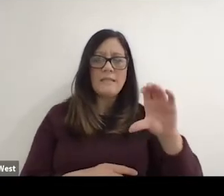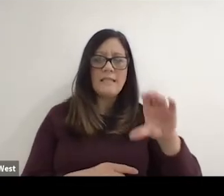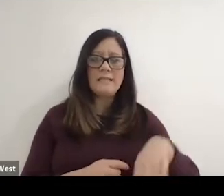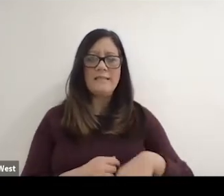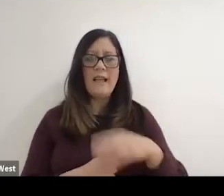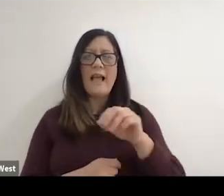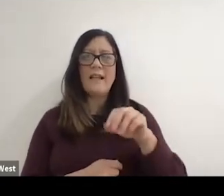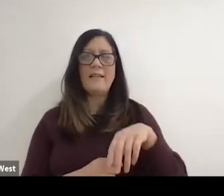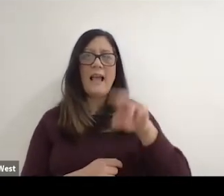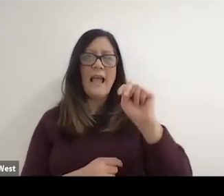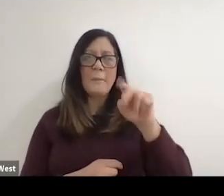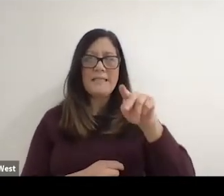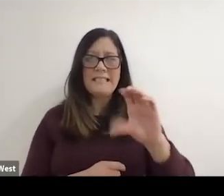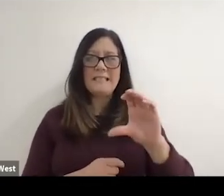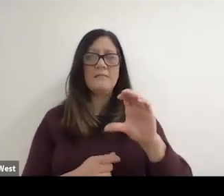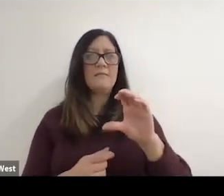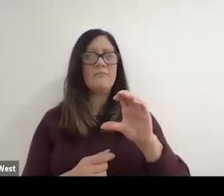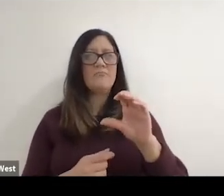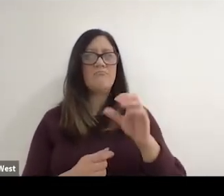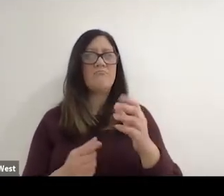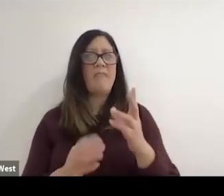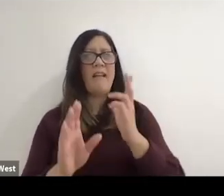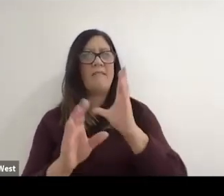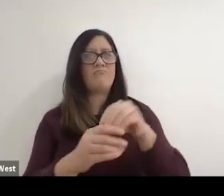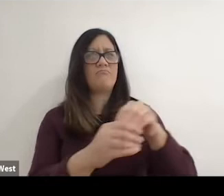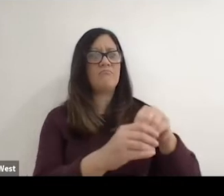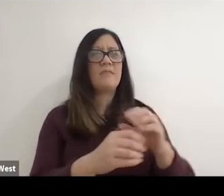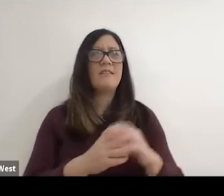there are joint that I can think of, probably the majority of them.